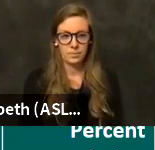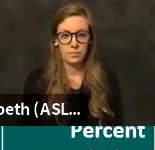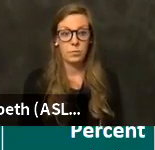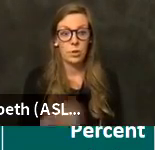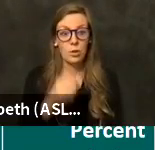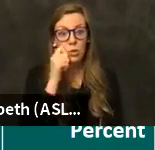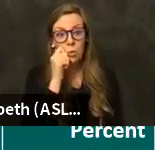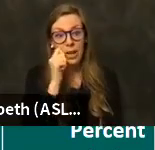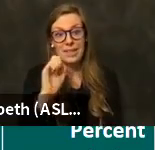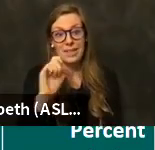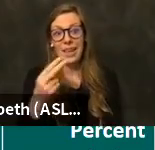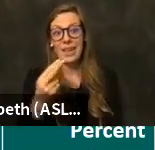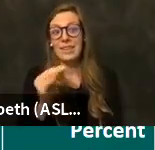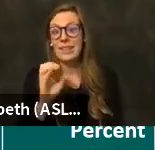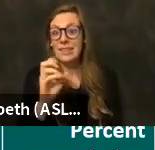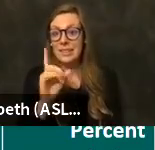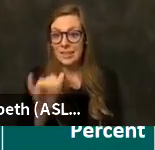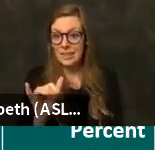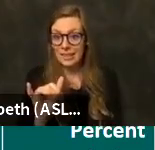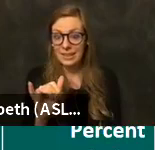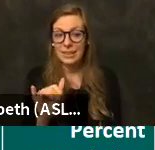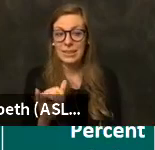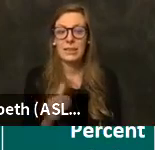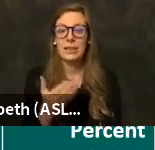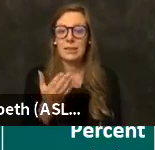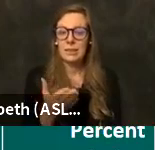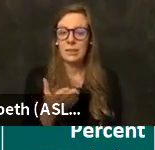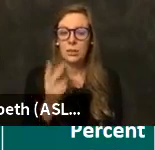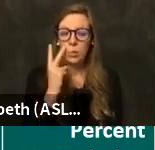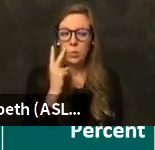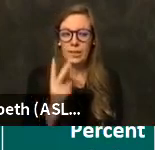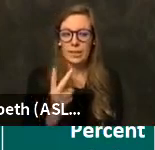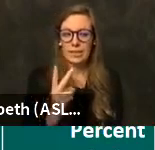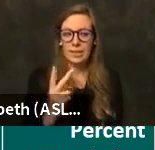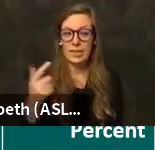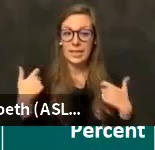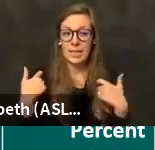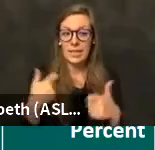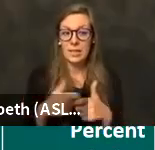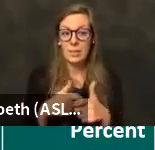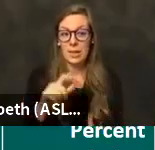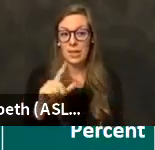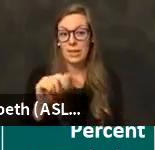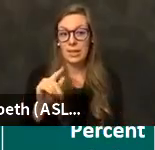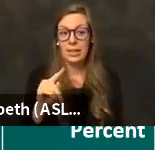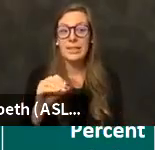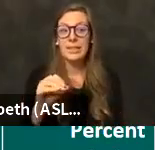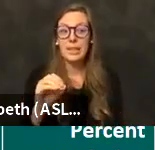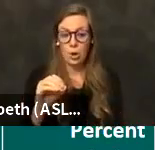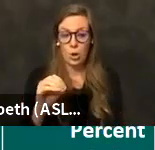breakdown of residents vaccinated so far, we can see that the Hispanic next group,